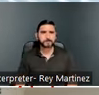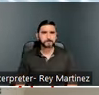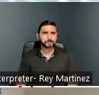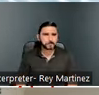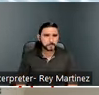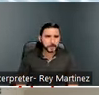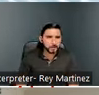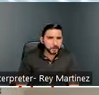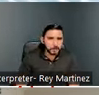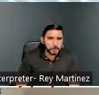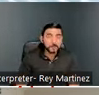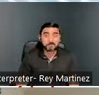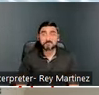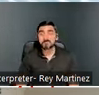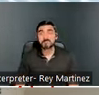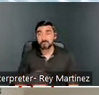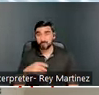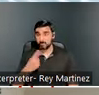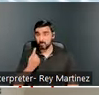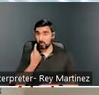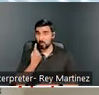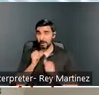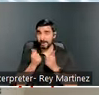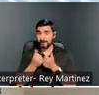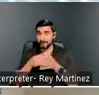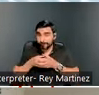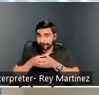It takes a village, which I’m sure is not surprising, especially at the